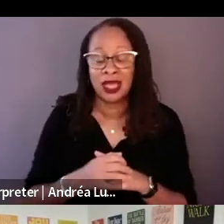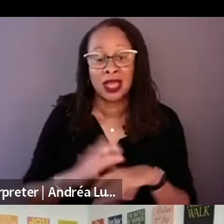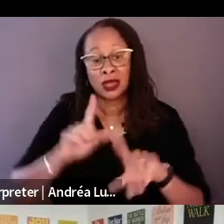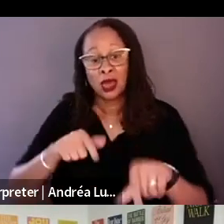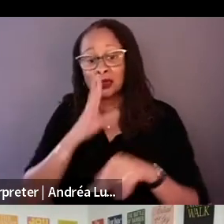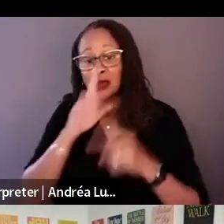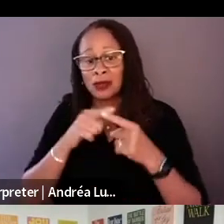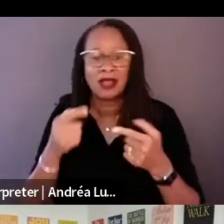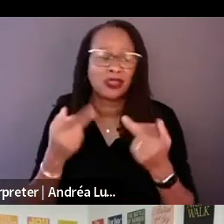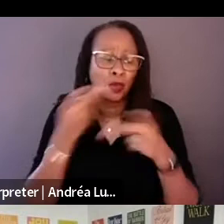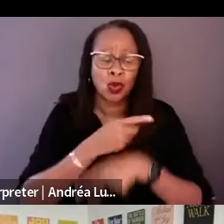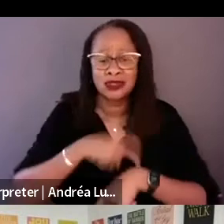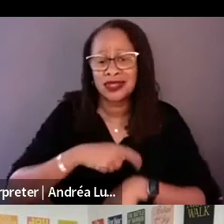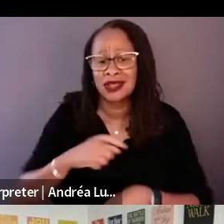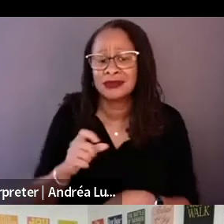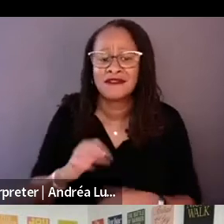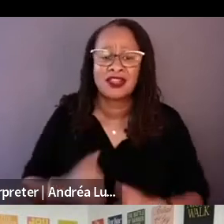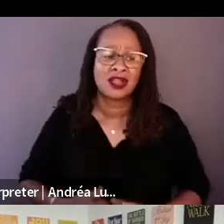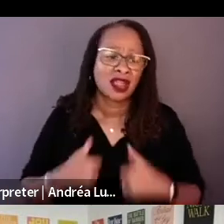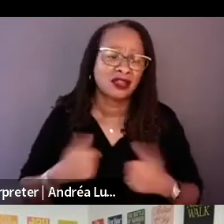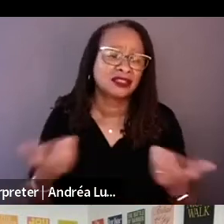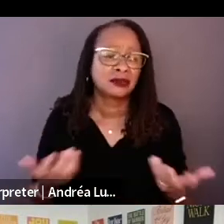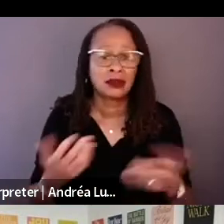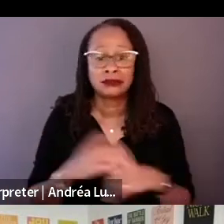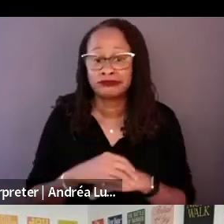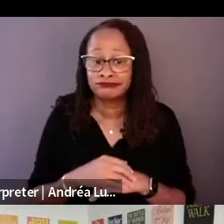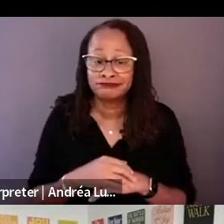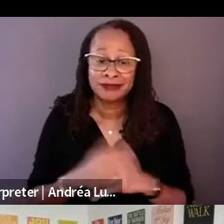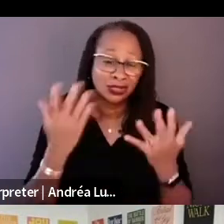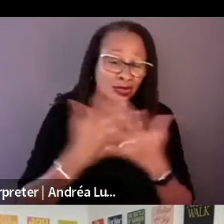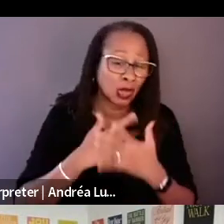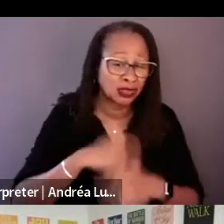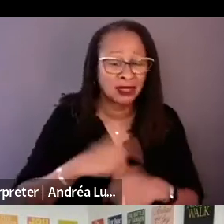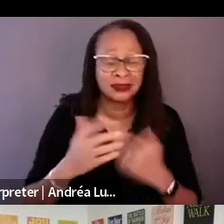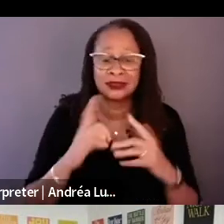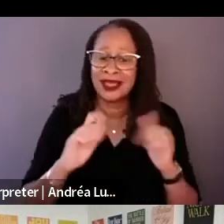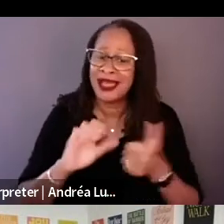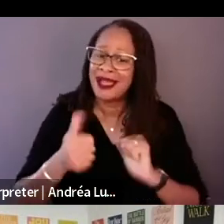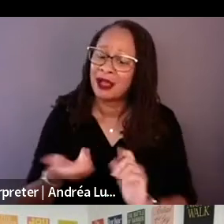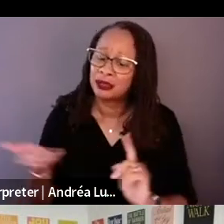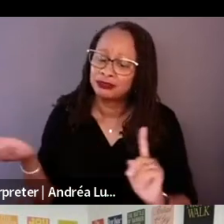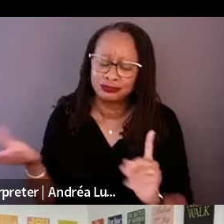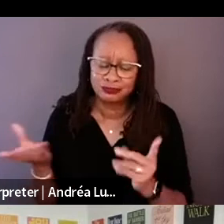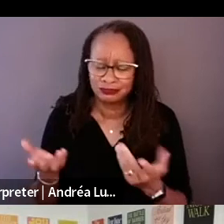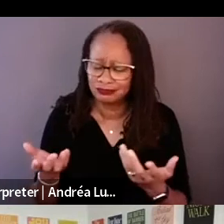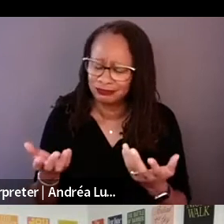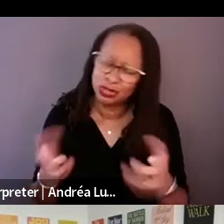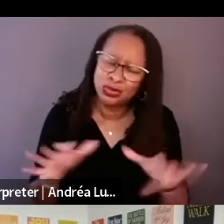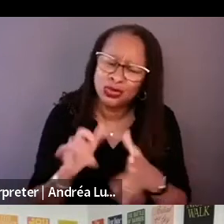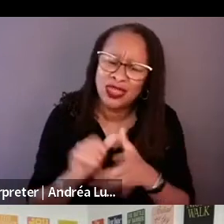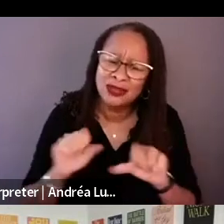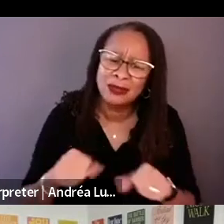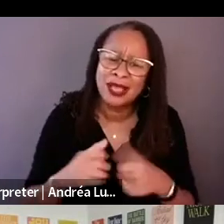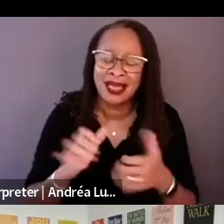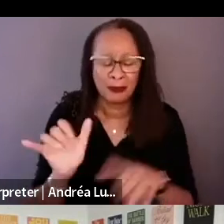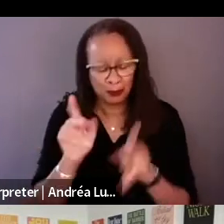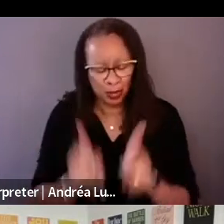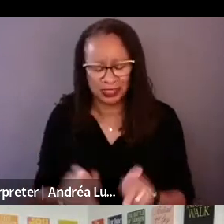How do you convince someone like Richard to share a story, and then also all of the characters?